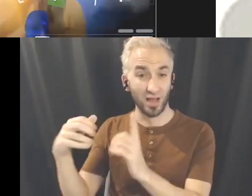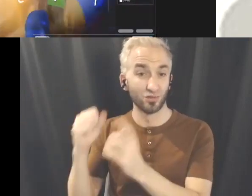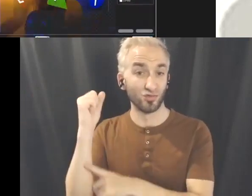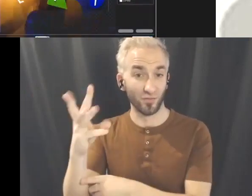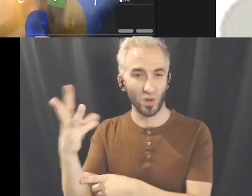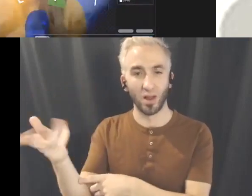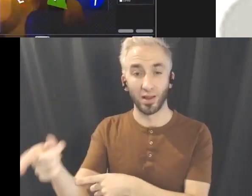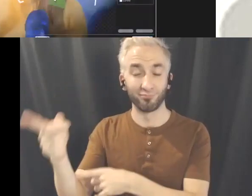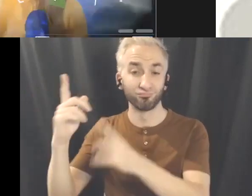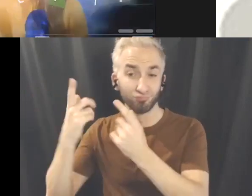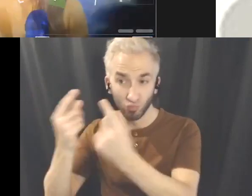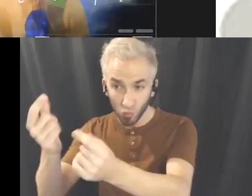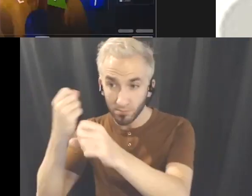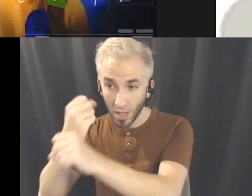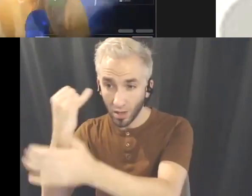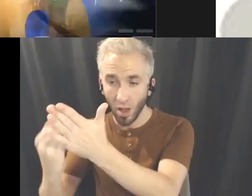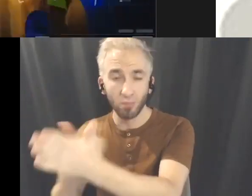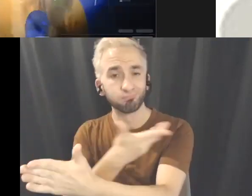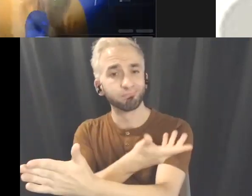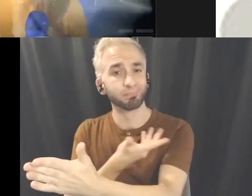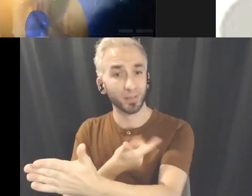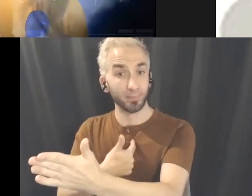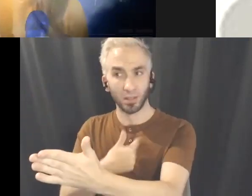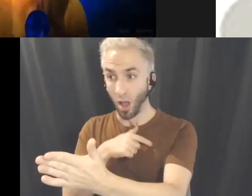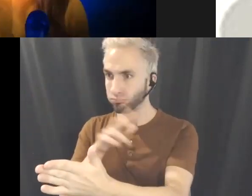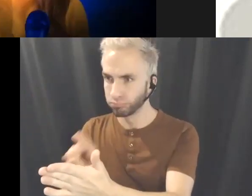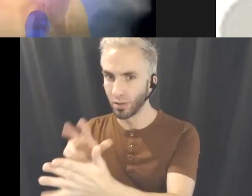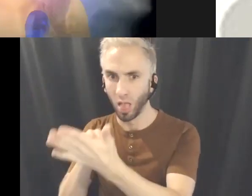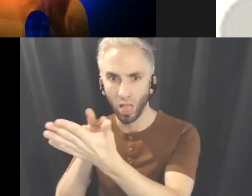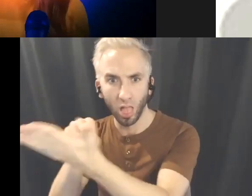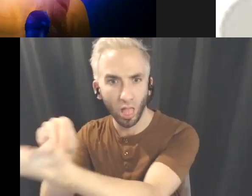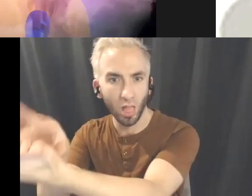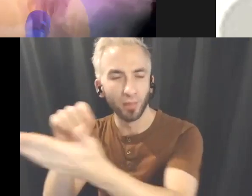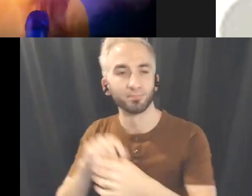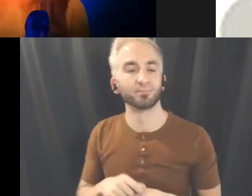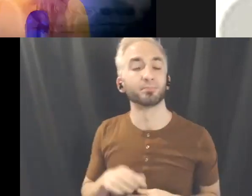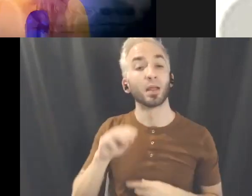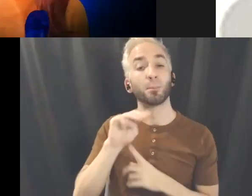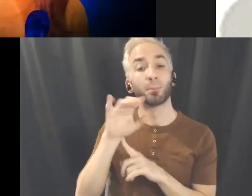works of art. He also shared his knowledge about media arts best practices and provided